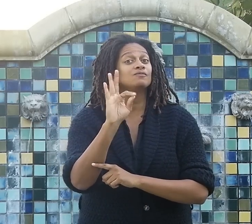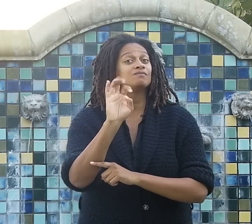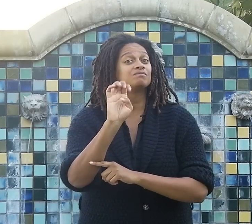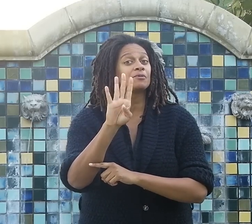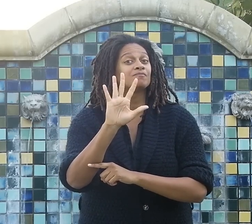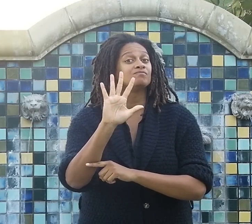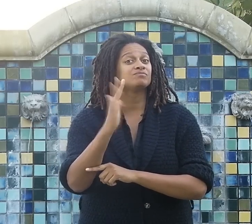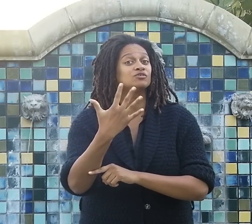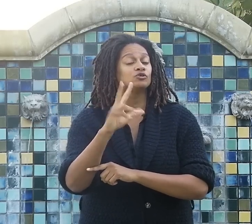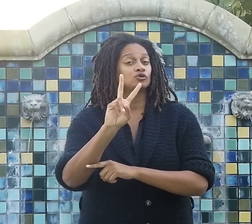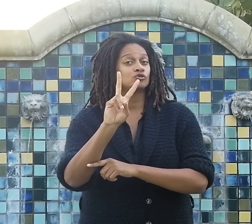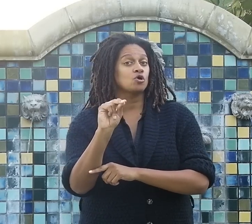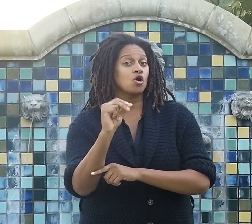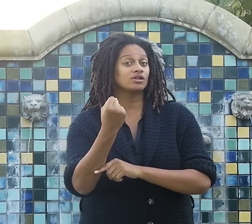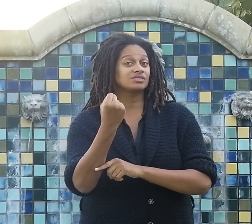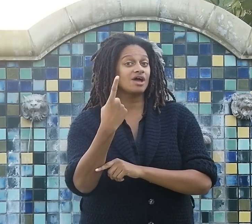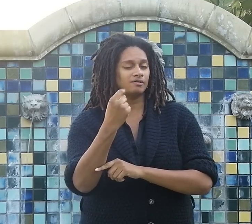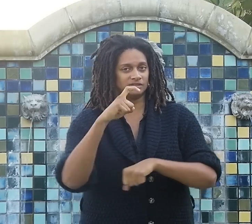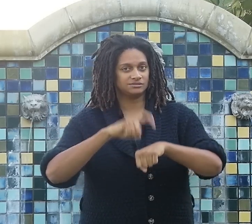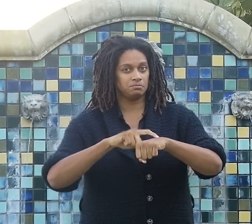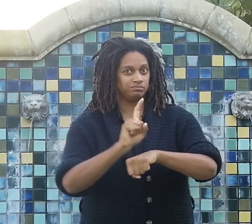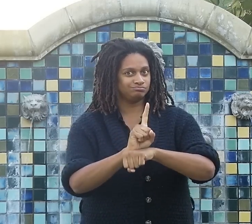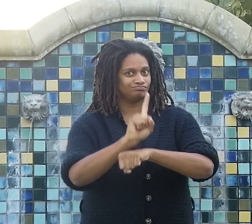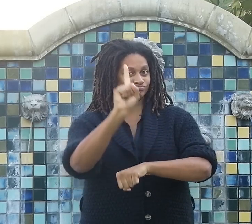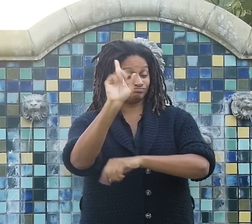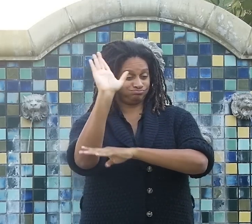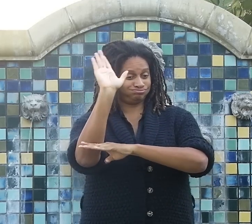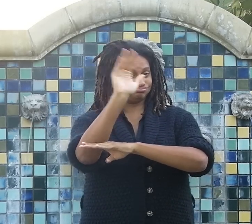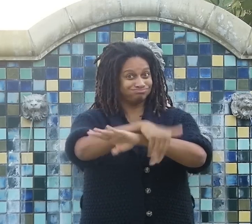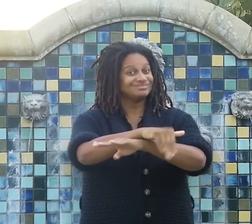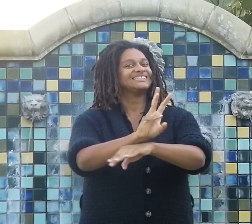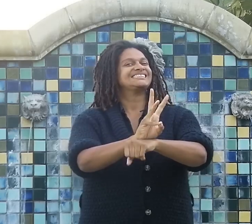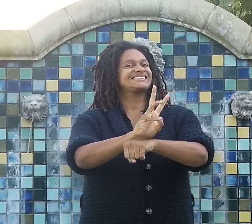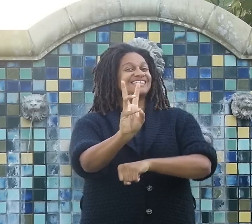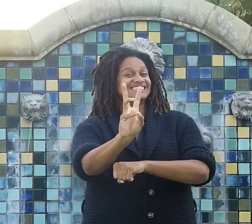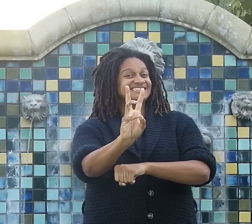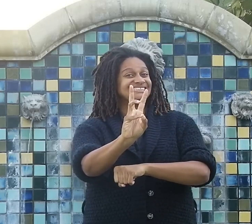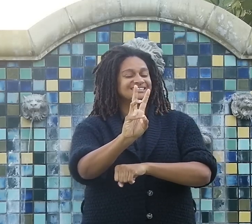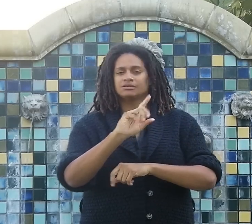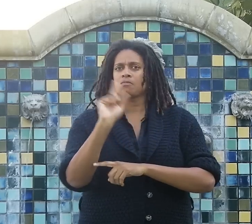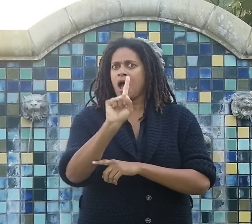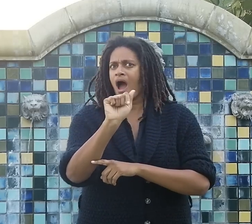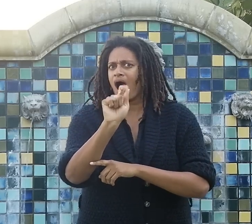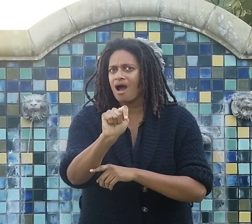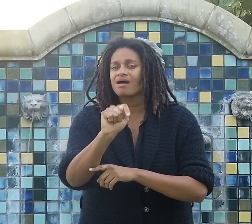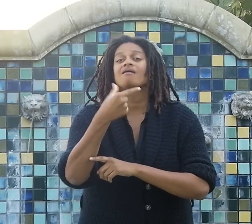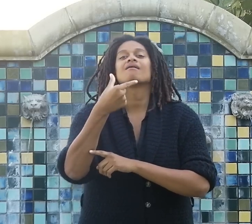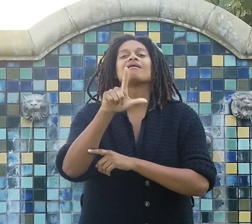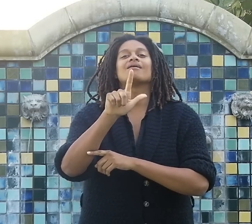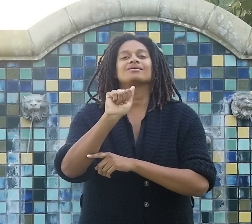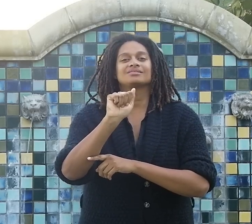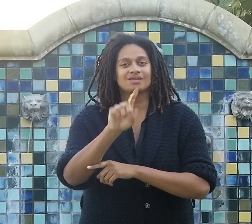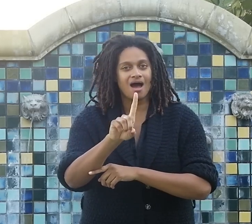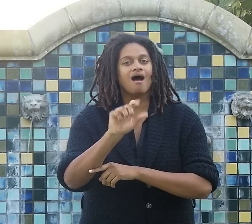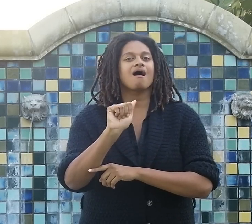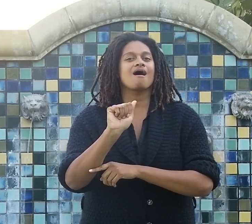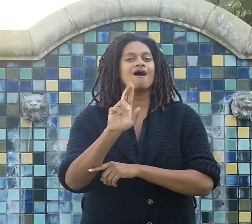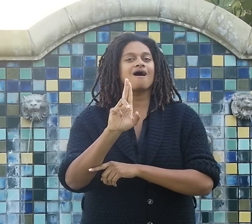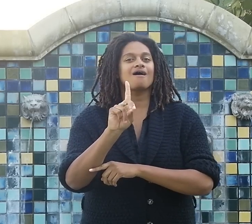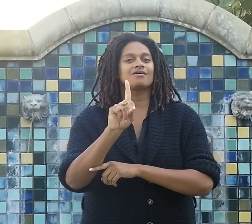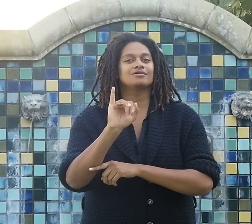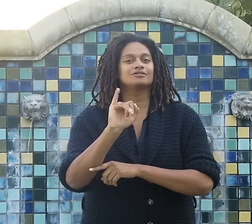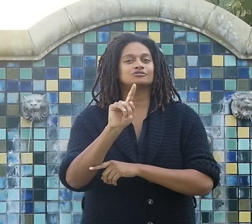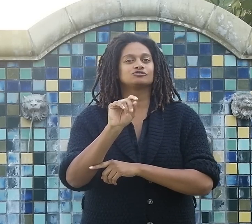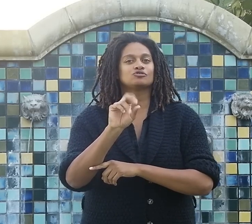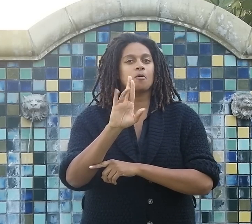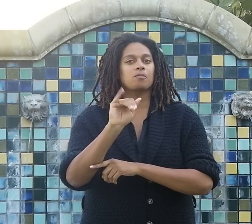Feburary 5, 2011 from 1 pm to 6 pm at GLAD Auditorium.